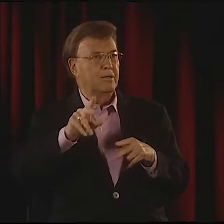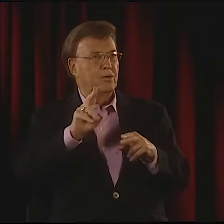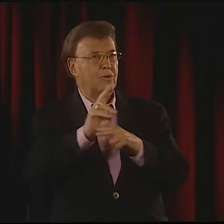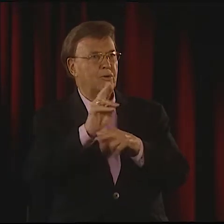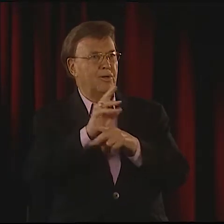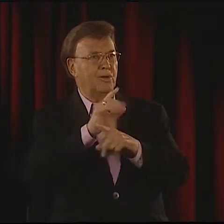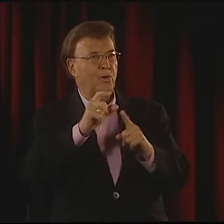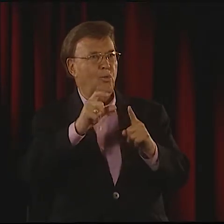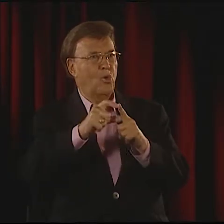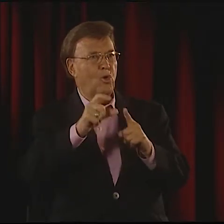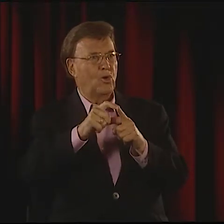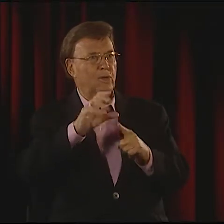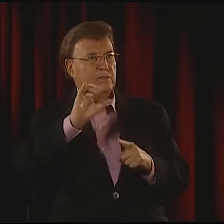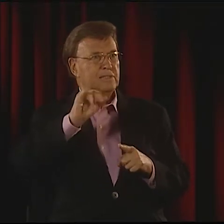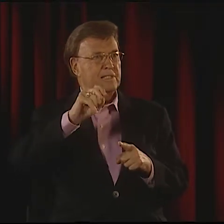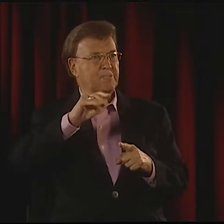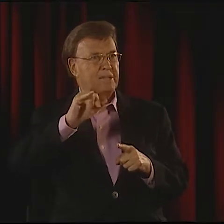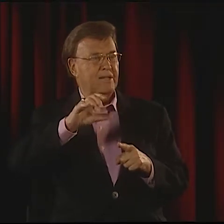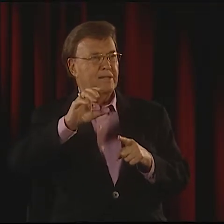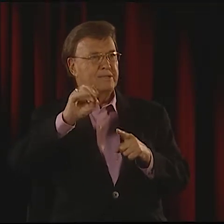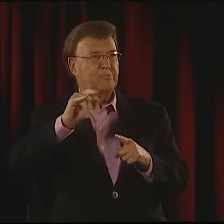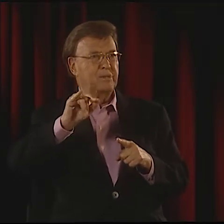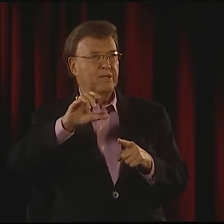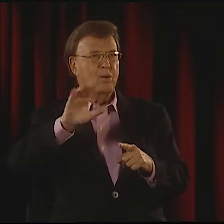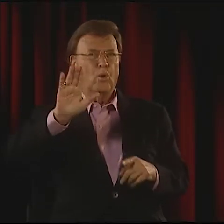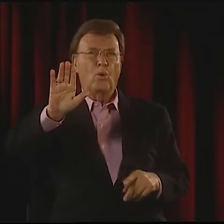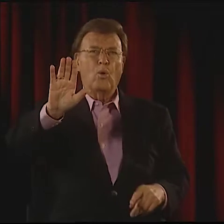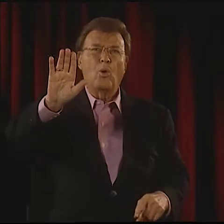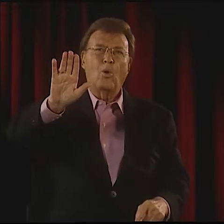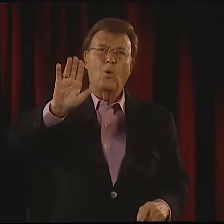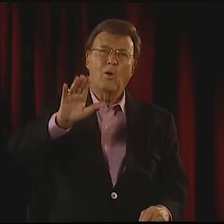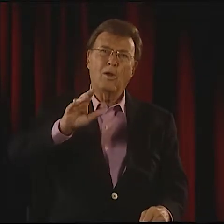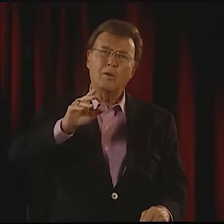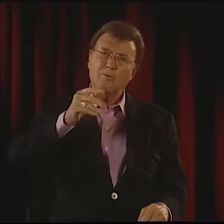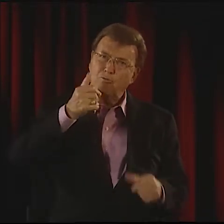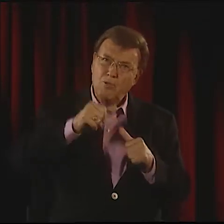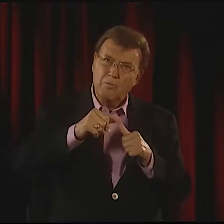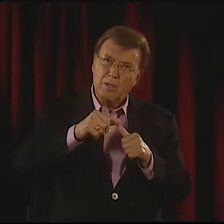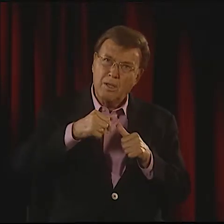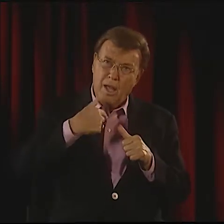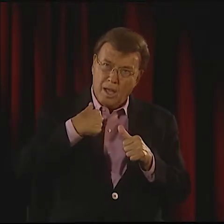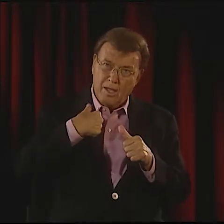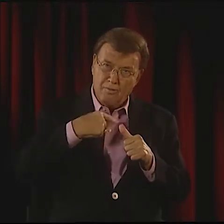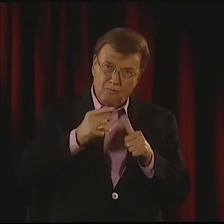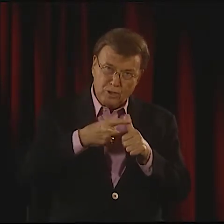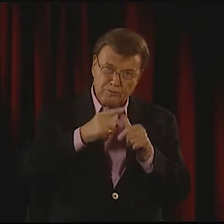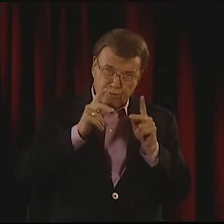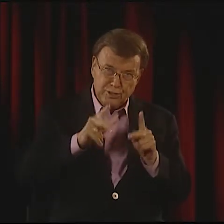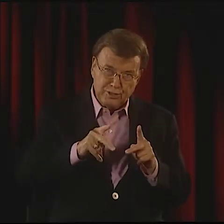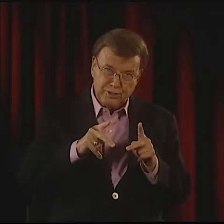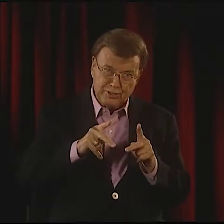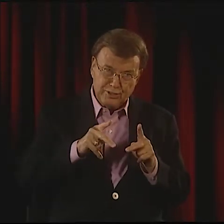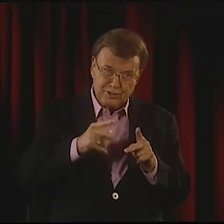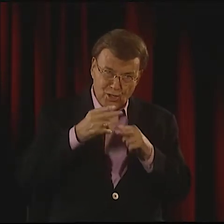NAMED DIRKSEN SOMETHING-- I DON'T KNOW HIS LAST NAME-- AND HE'S USED THE TERMINOLOGY "CINEMATIC TECHNIQUE"